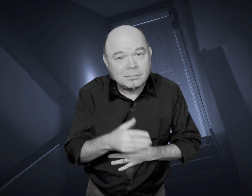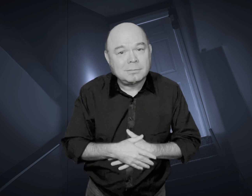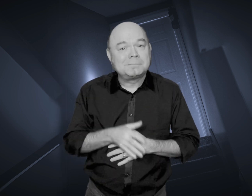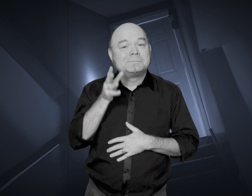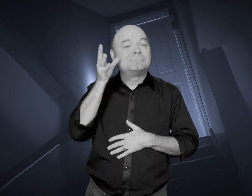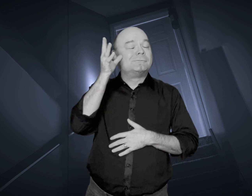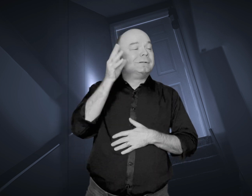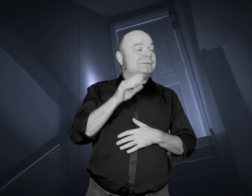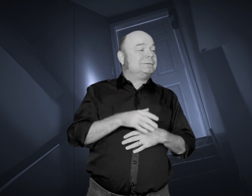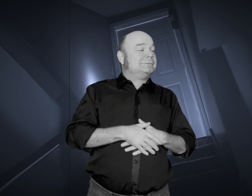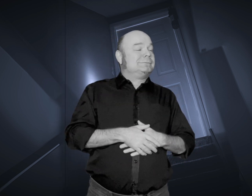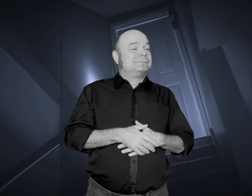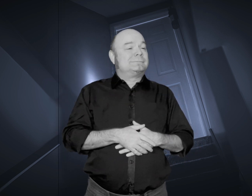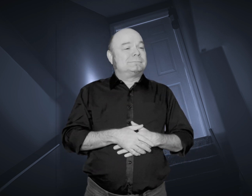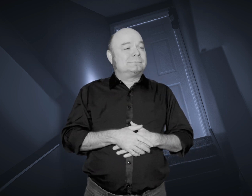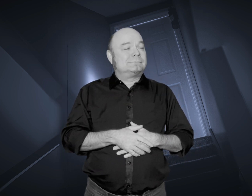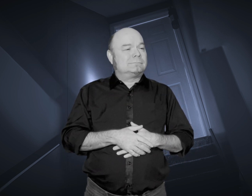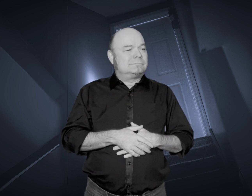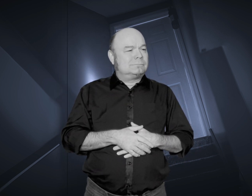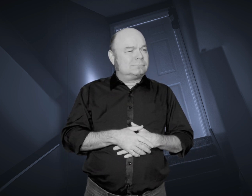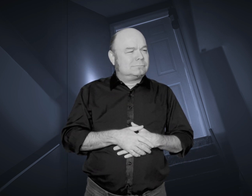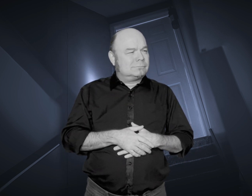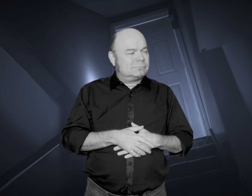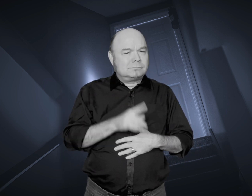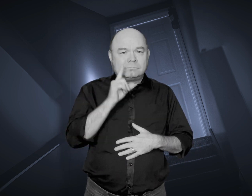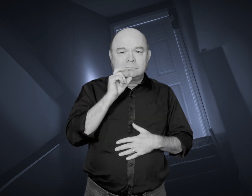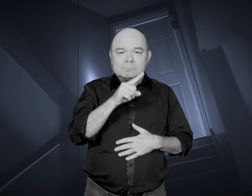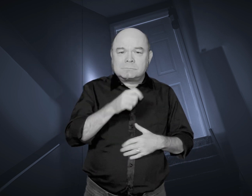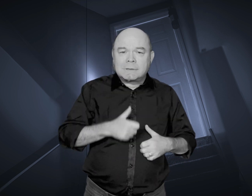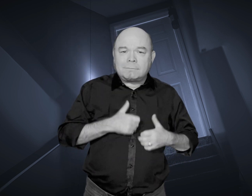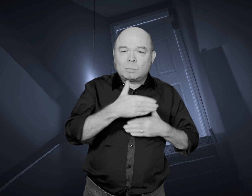A few hours later, the parents noticed something unusual.